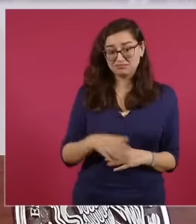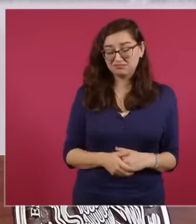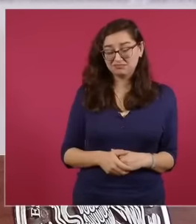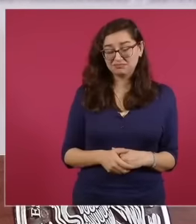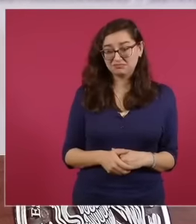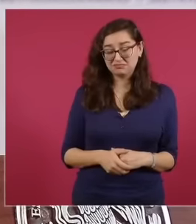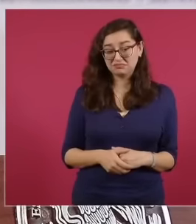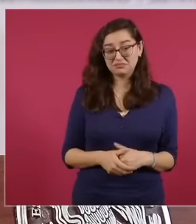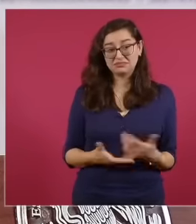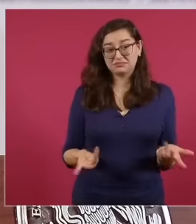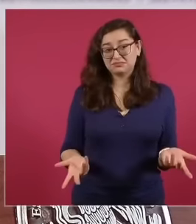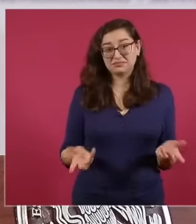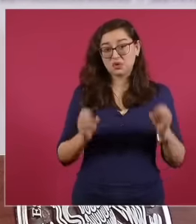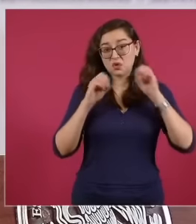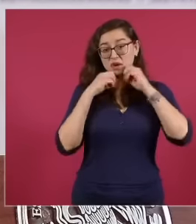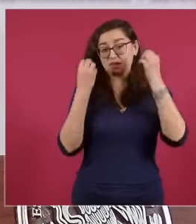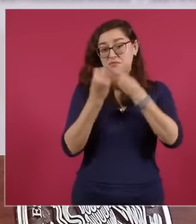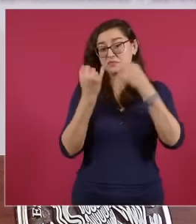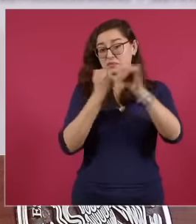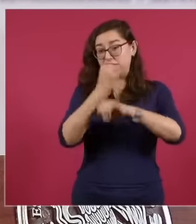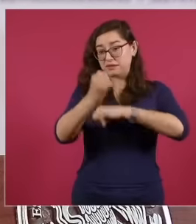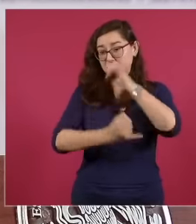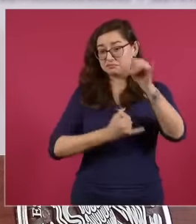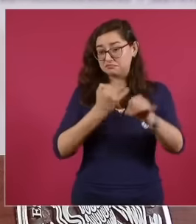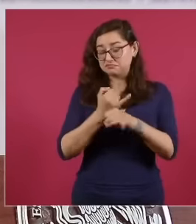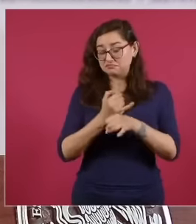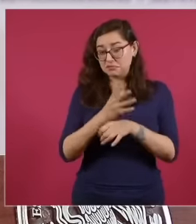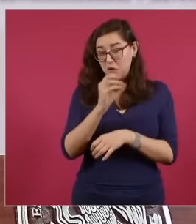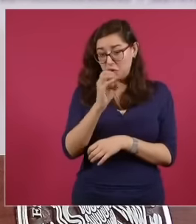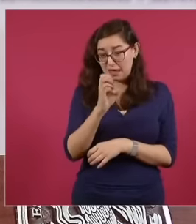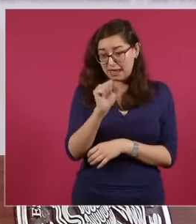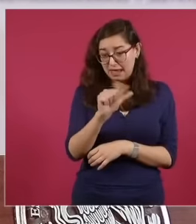this saying to